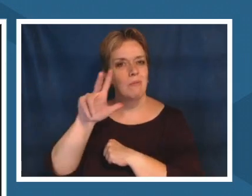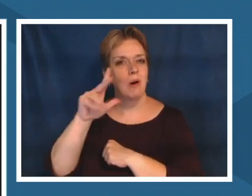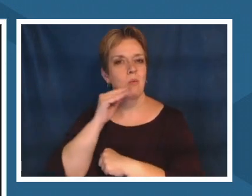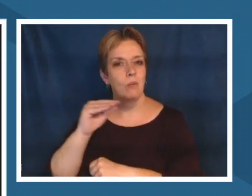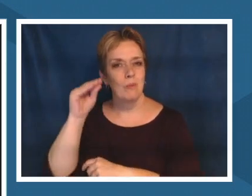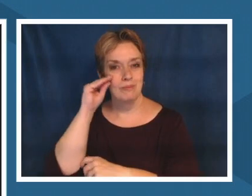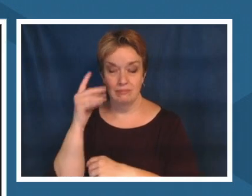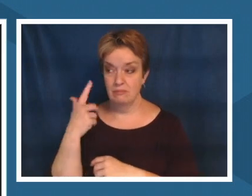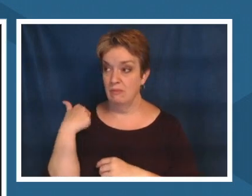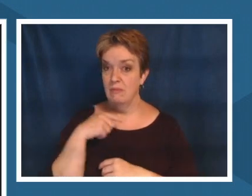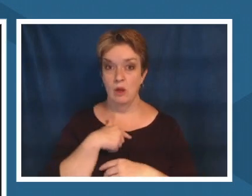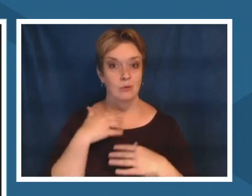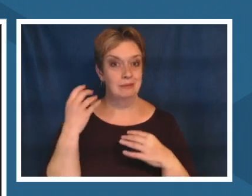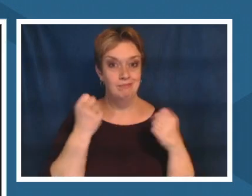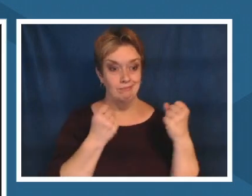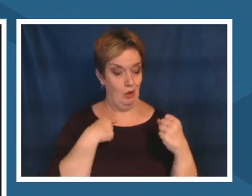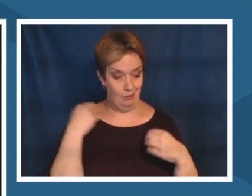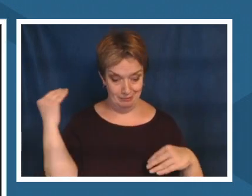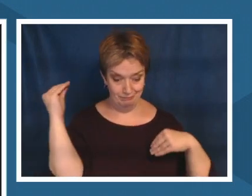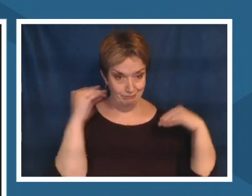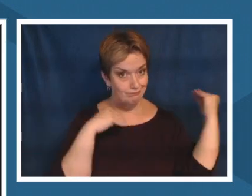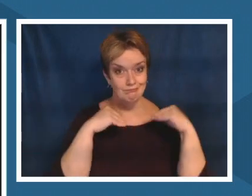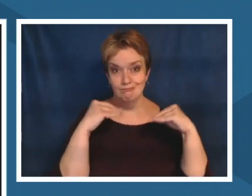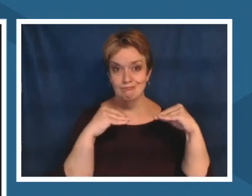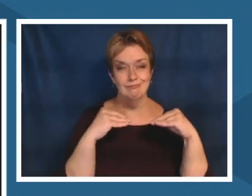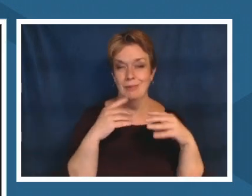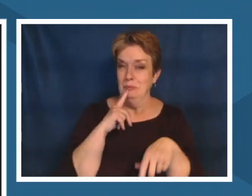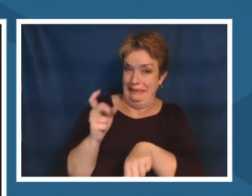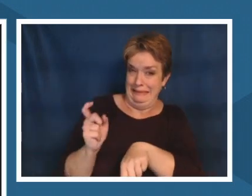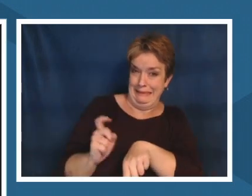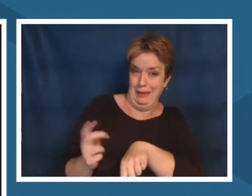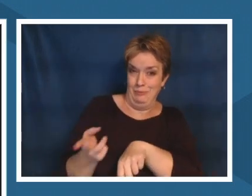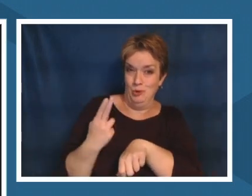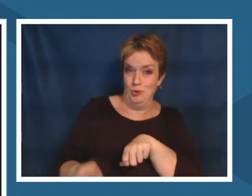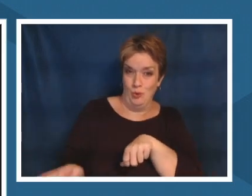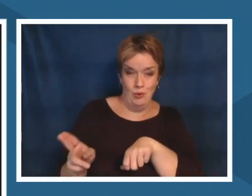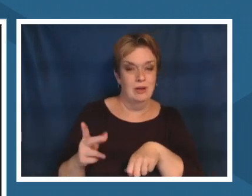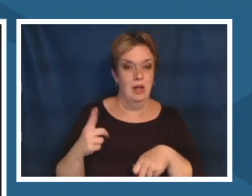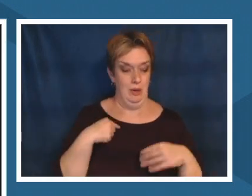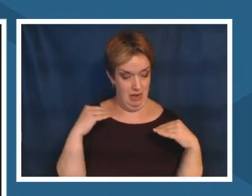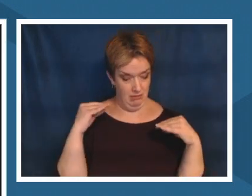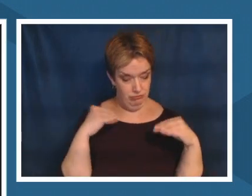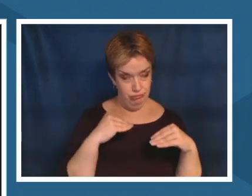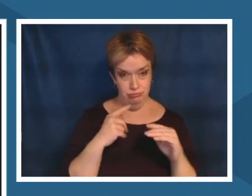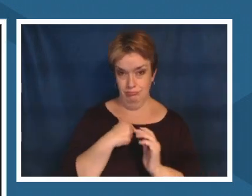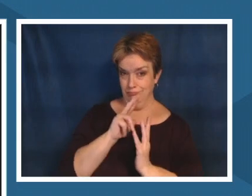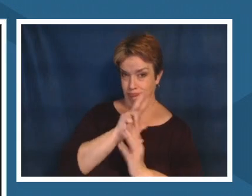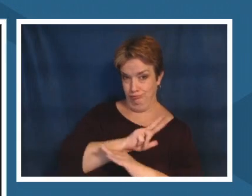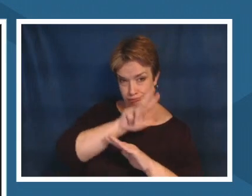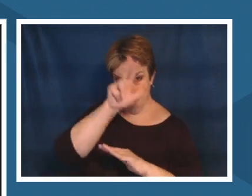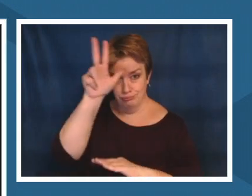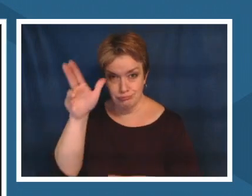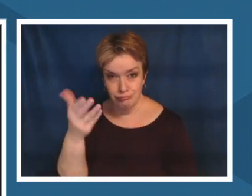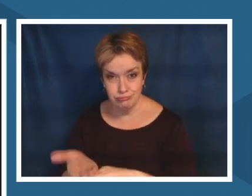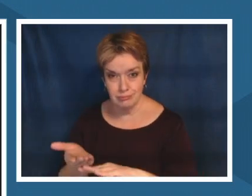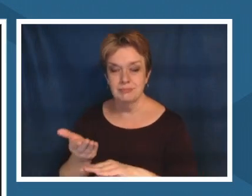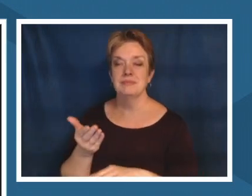we drove we only had a little bit of time to just like kind of like bomb all the way down there